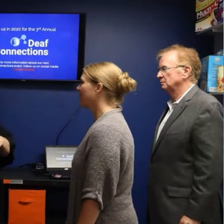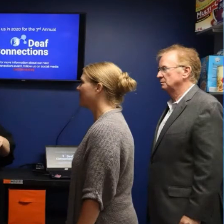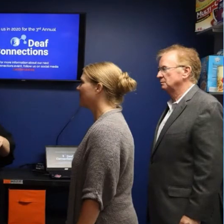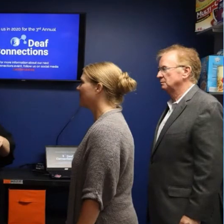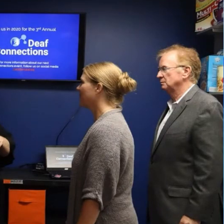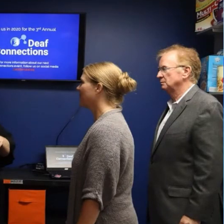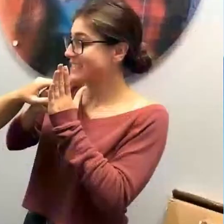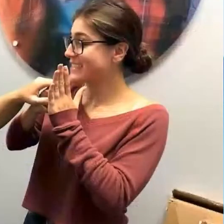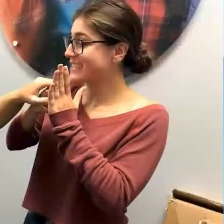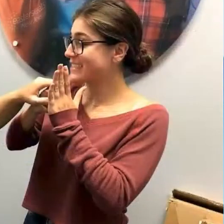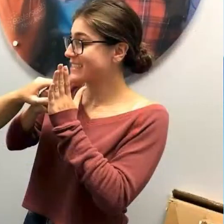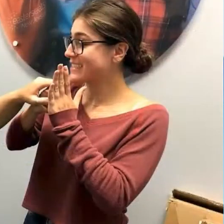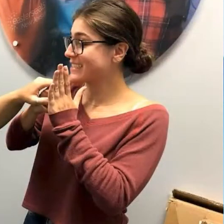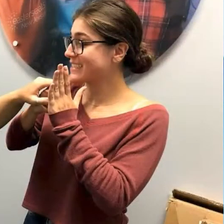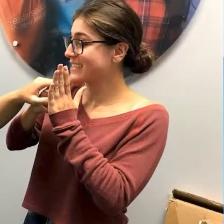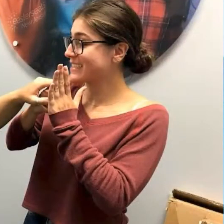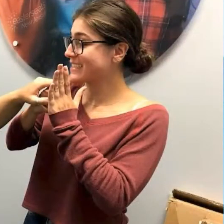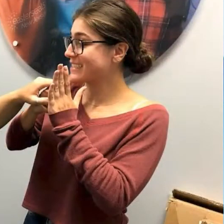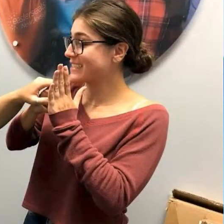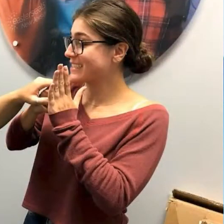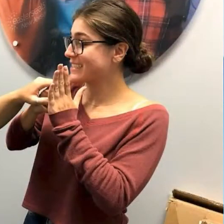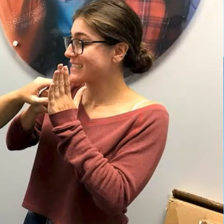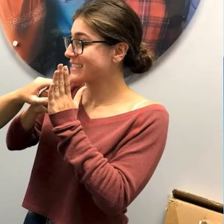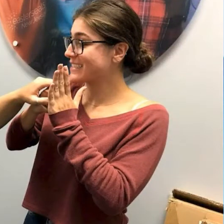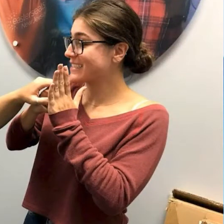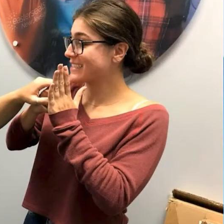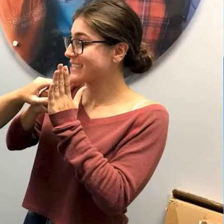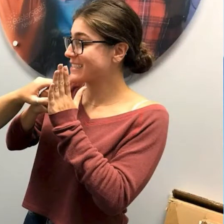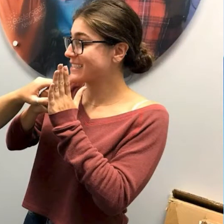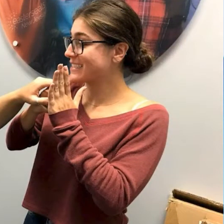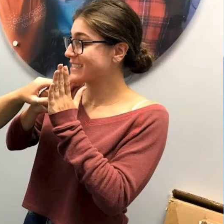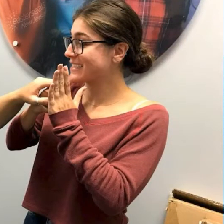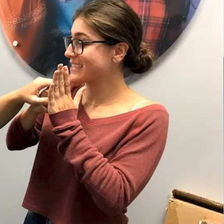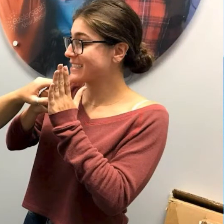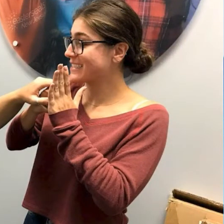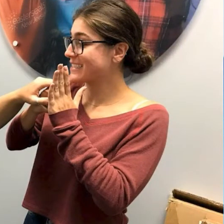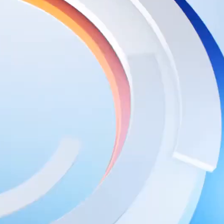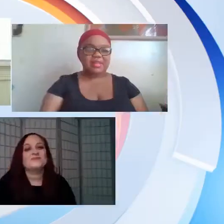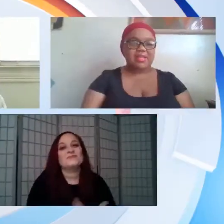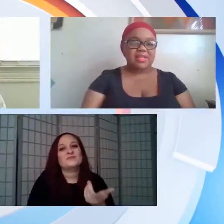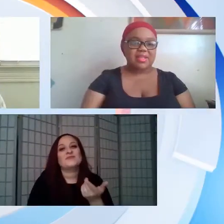what led you to become an employee of easter seals and help others who are deaf and hard of hearing